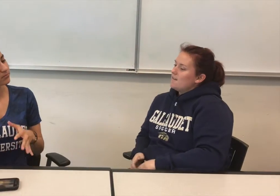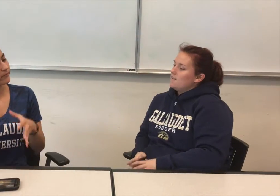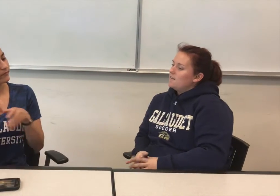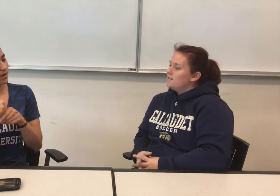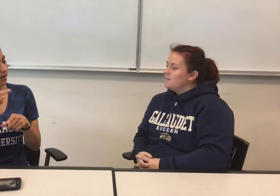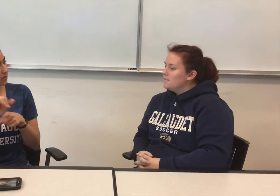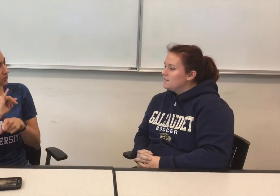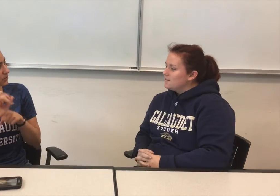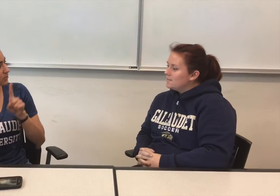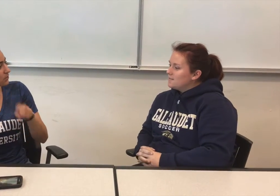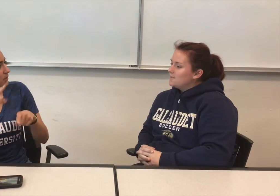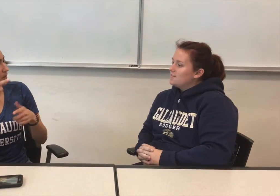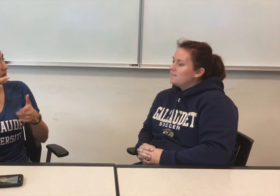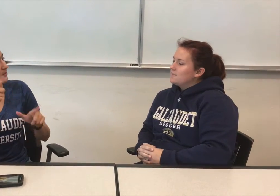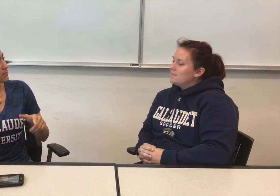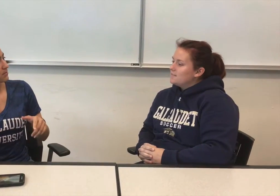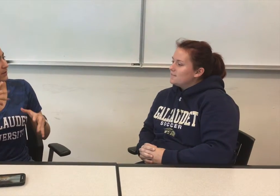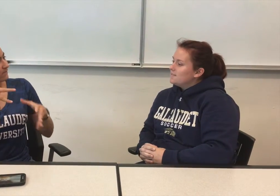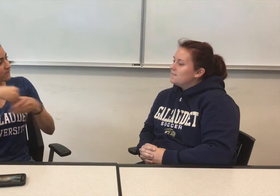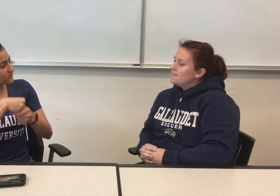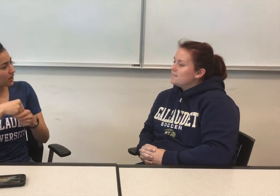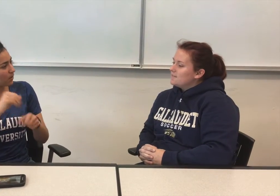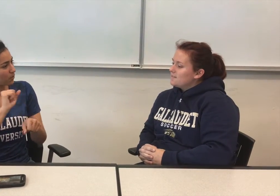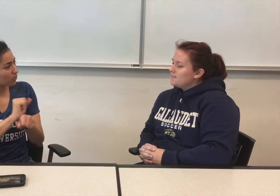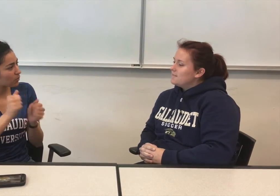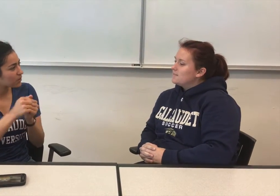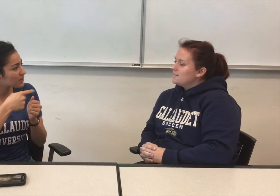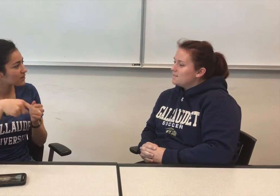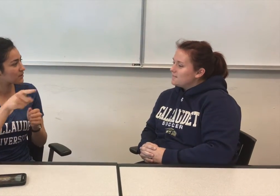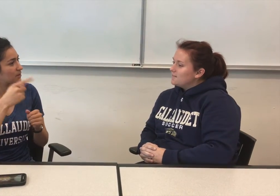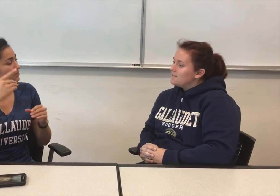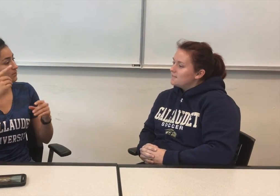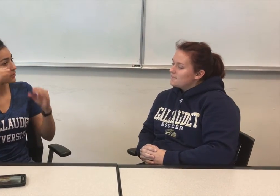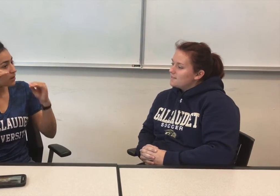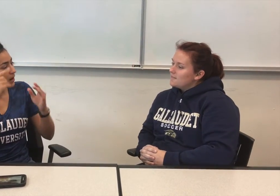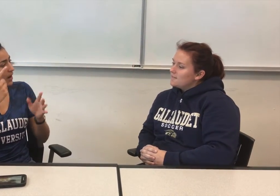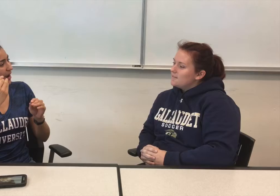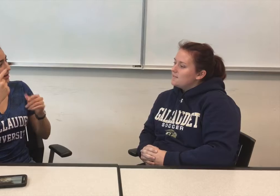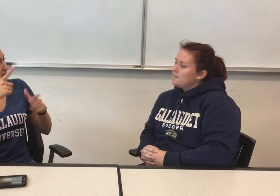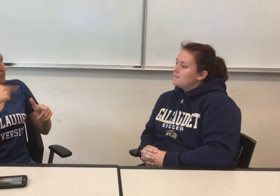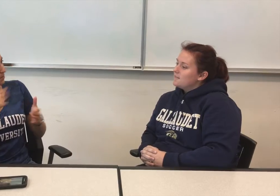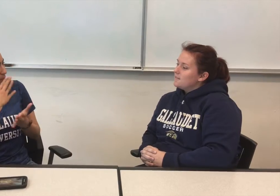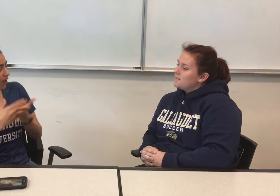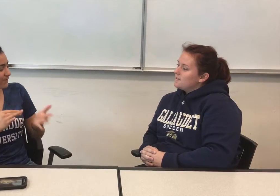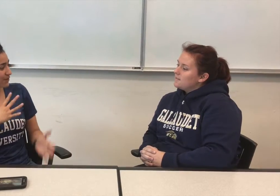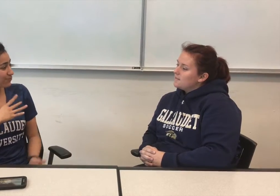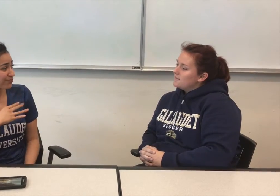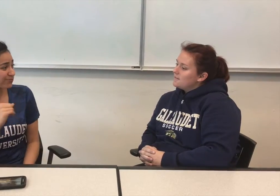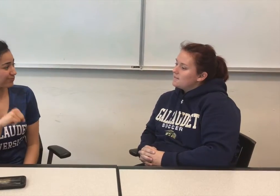[Student #1]: I became involved with the film through my internship. I was allowed to work directly with the film producers. I learned a lot by being apart of the film.